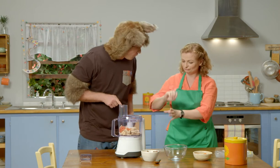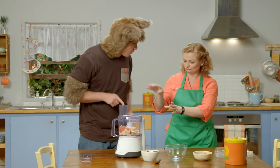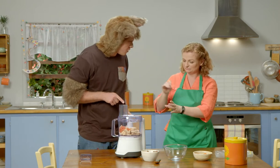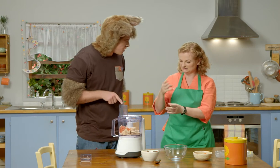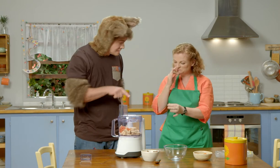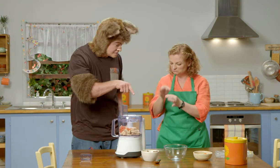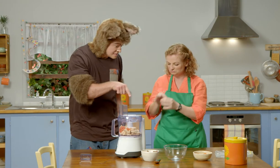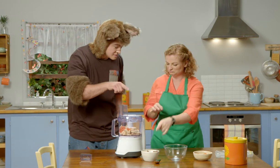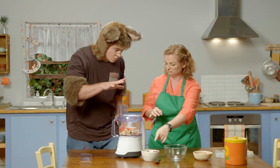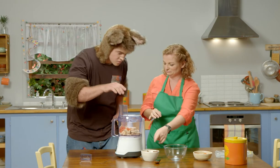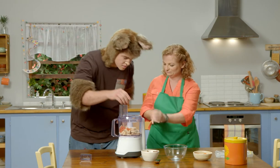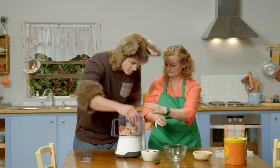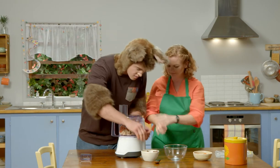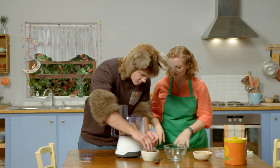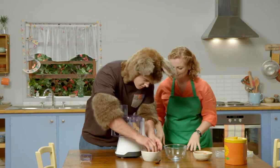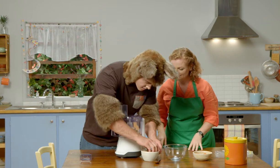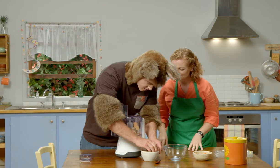Can you put some sultanas in, please Possum?